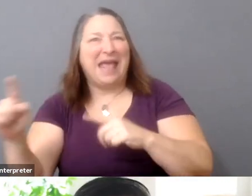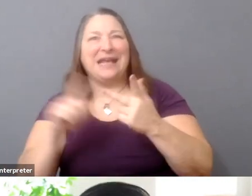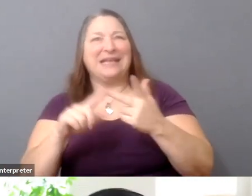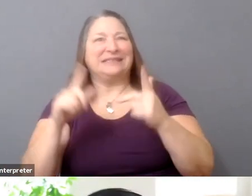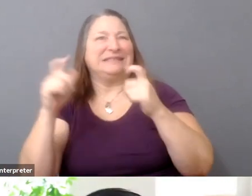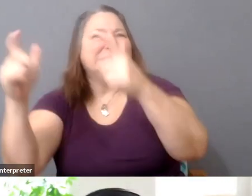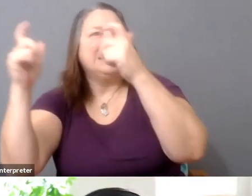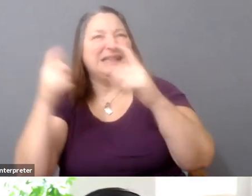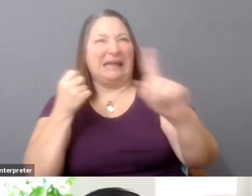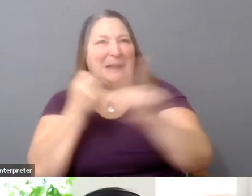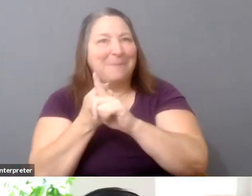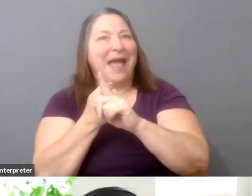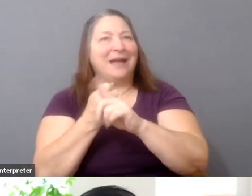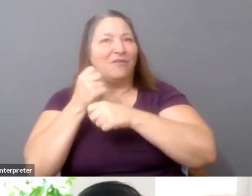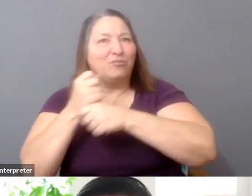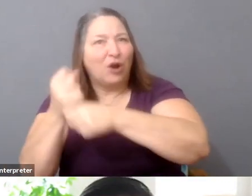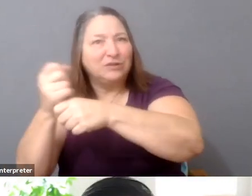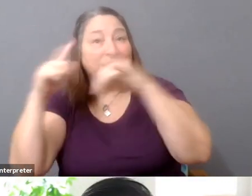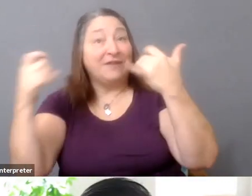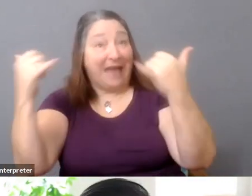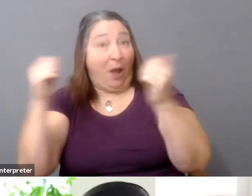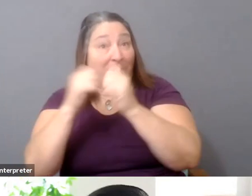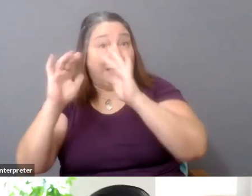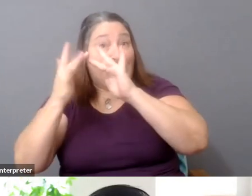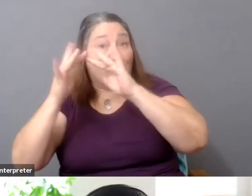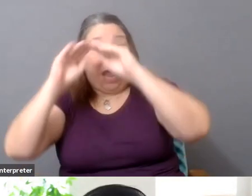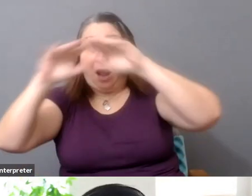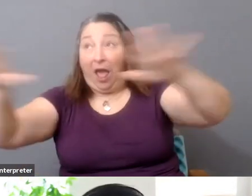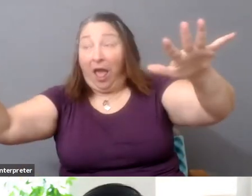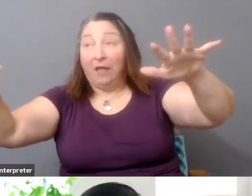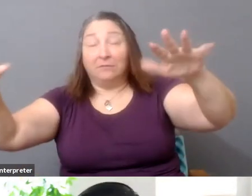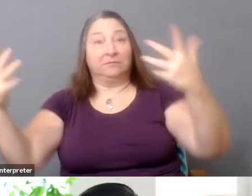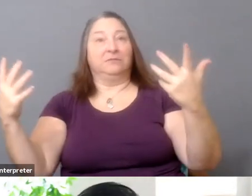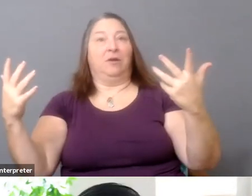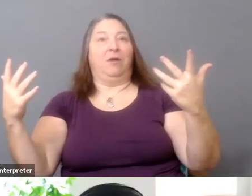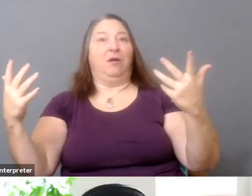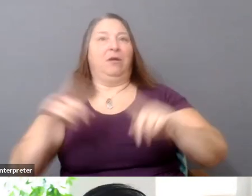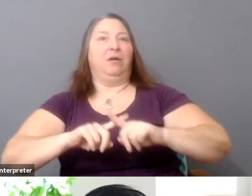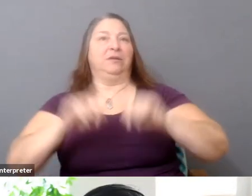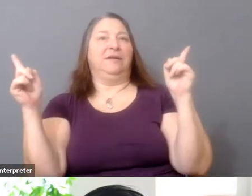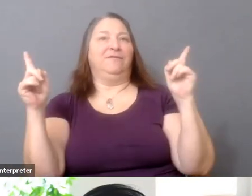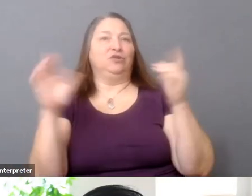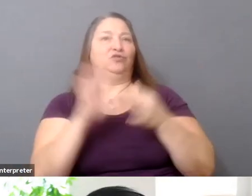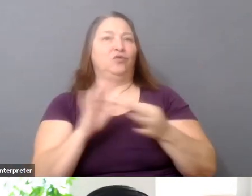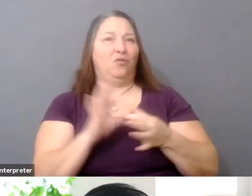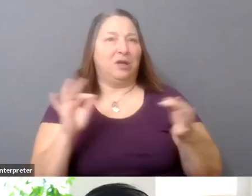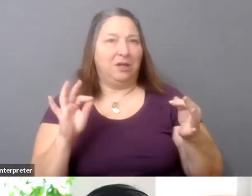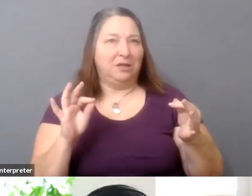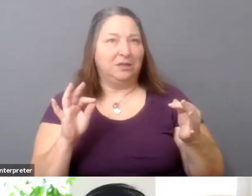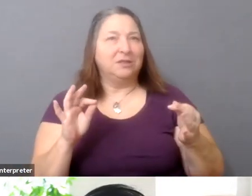And so, you know, it's a different beast, and I think that that's where there's so many things that can be invented at this time